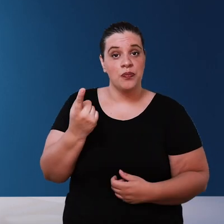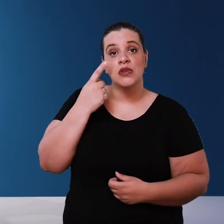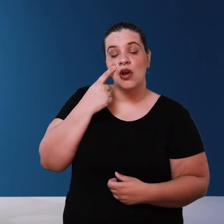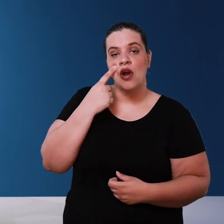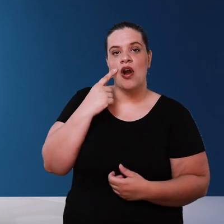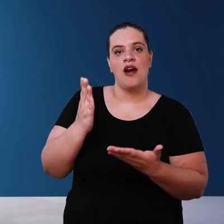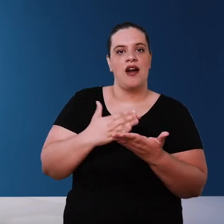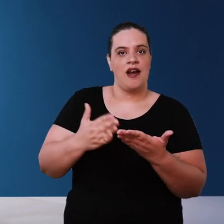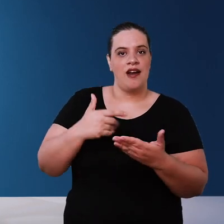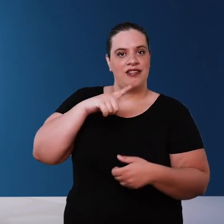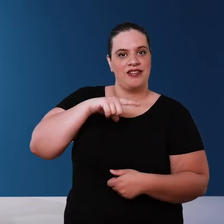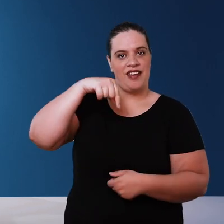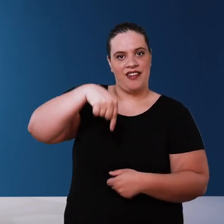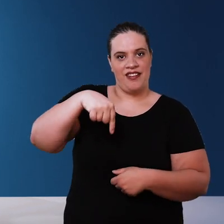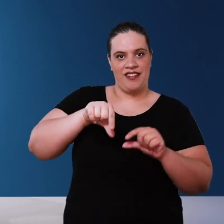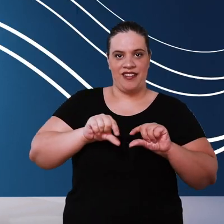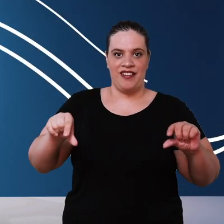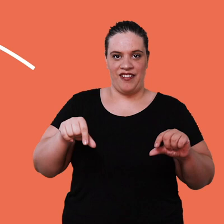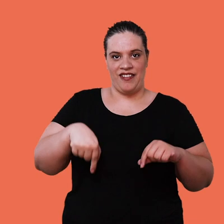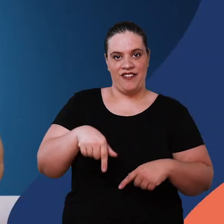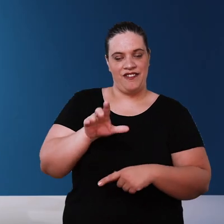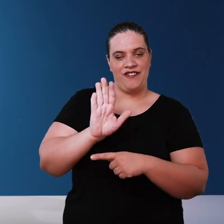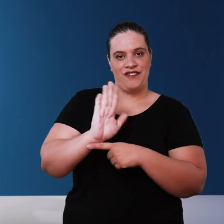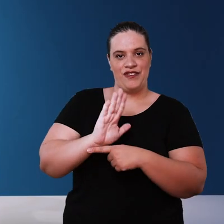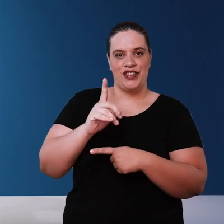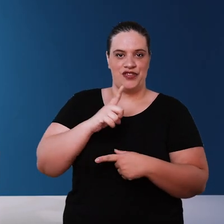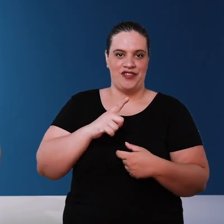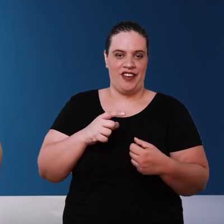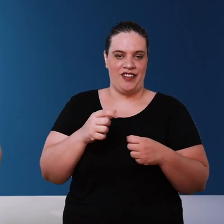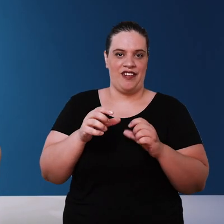the booklet below in the description of the video the second step is the